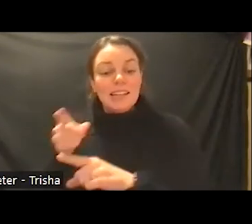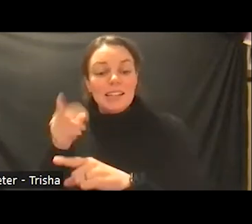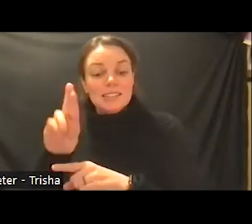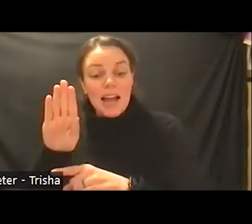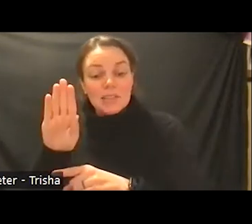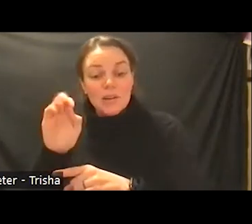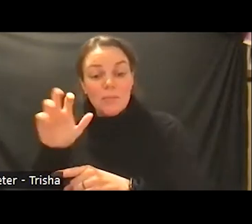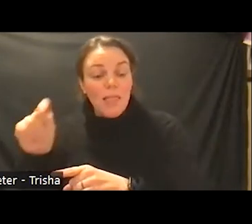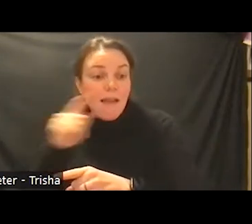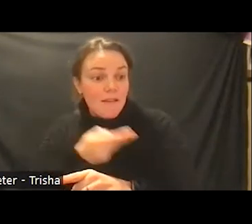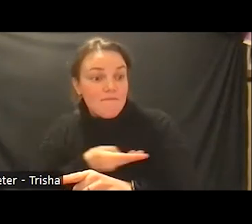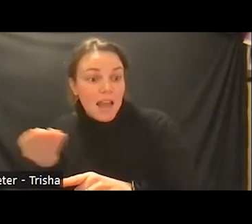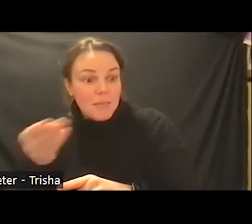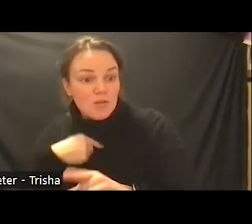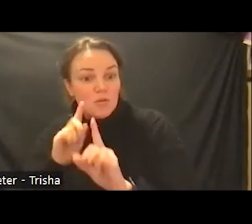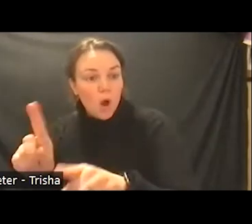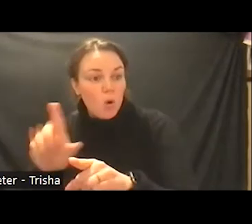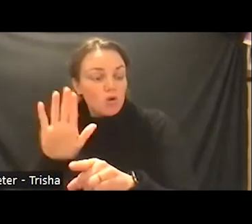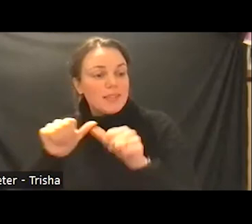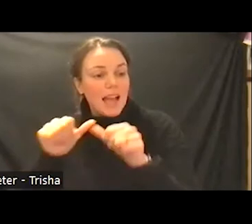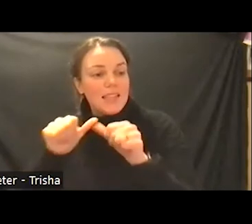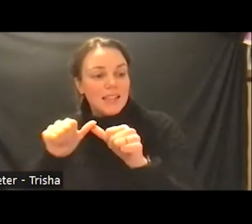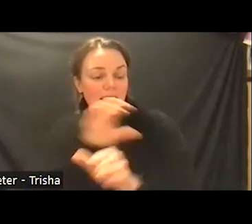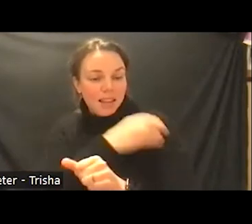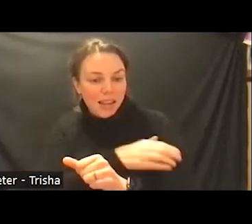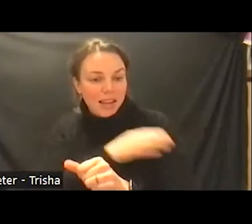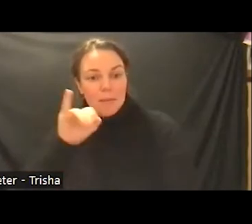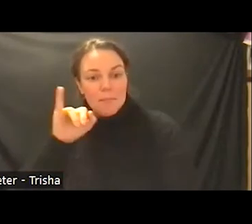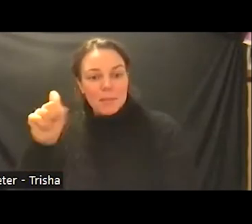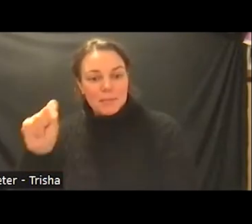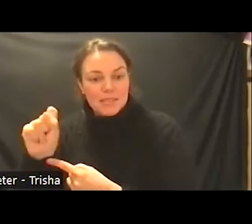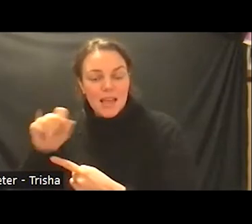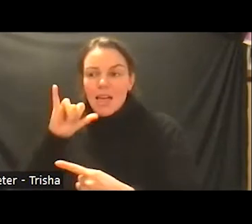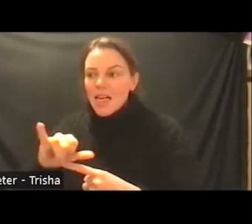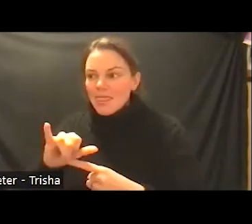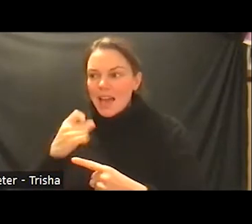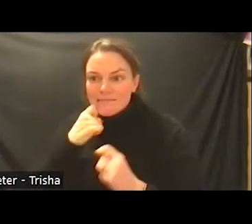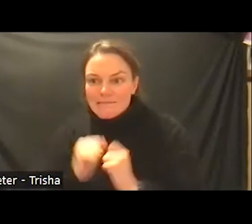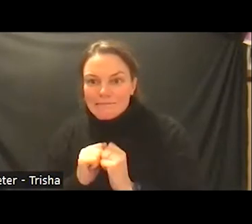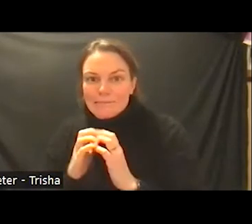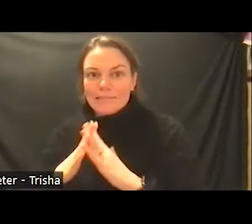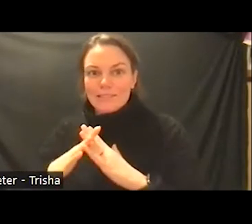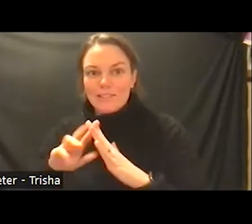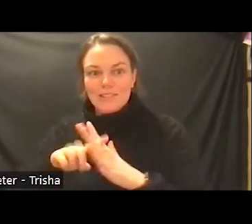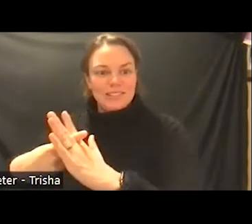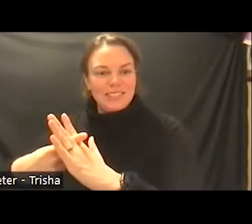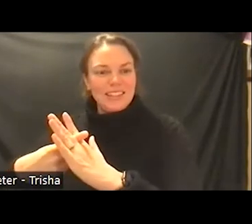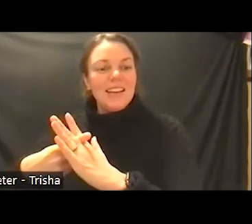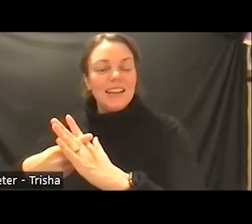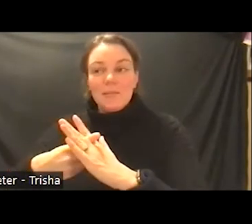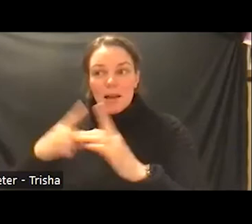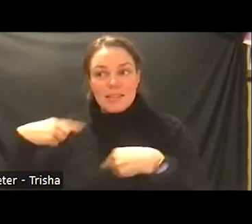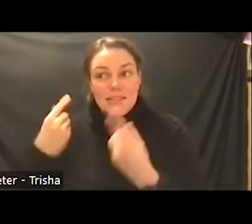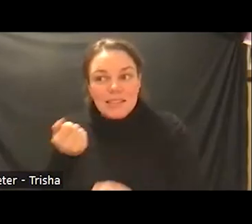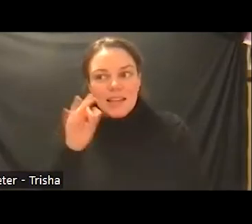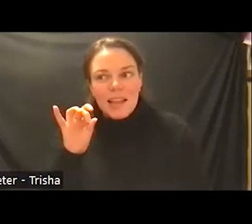at mips with him and it was very grassroots since then we've grown incredibly in size from one room